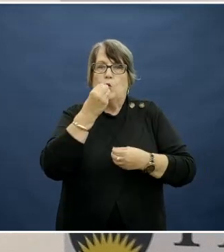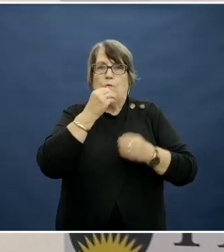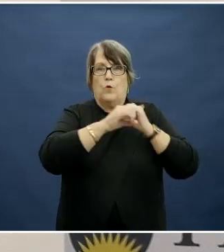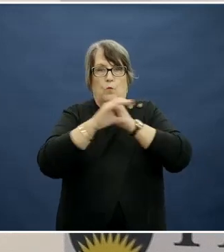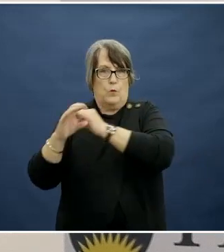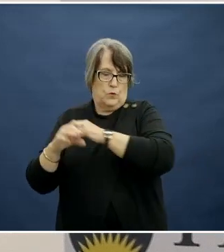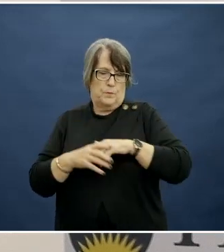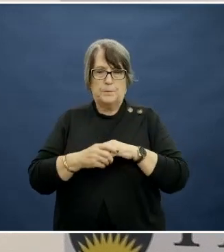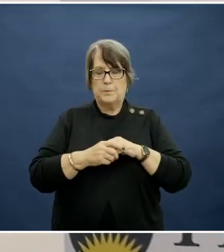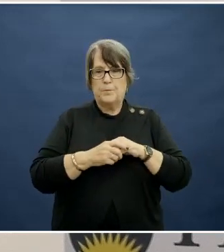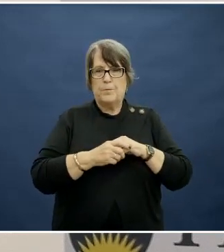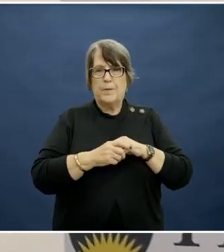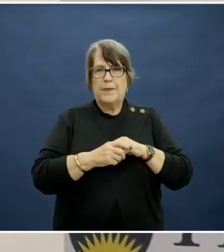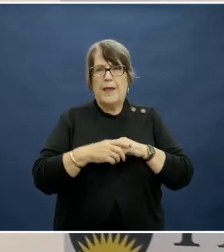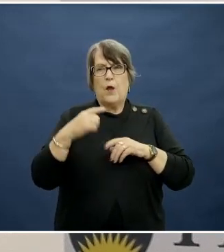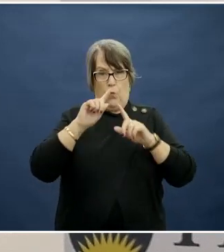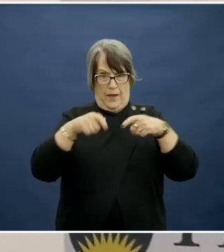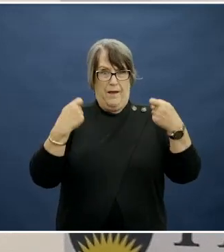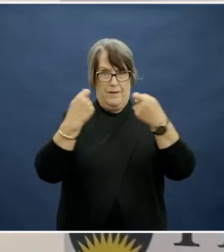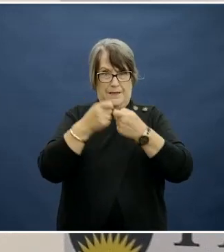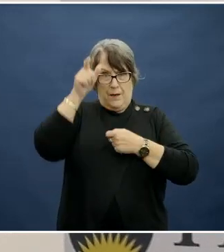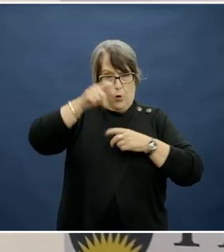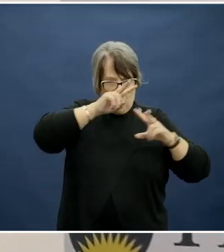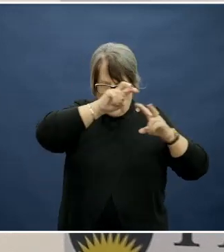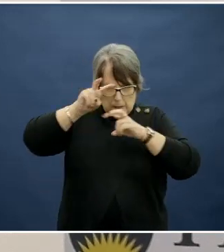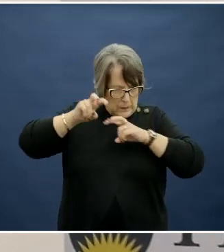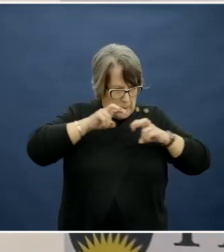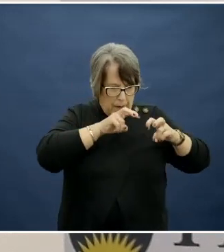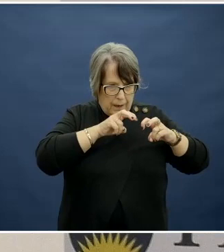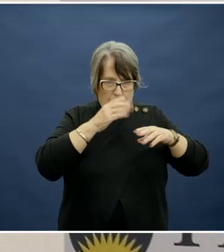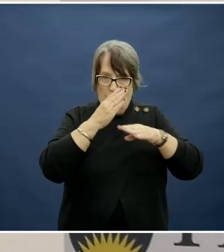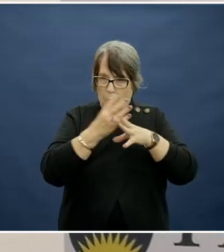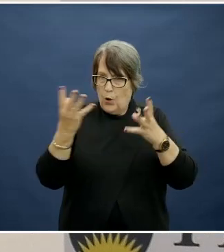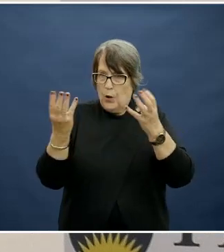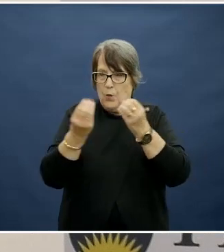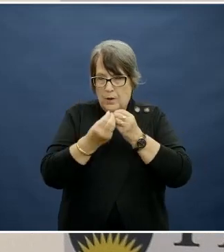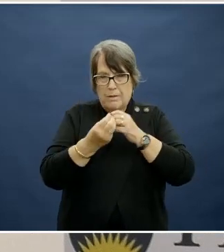We've had a team of researchers that I have been working with, and the lead there is a